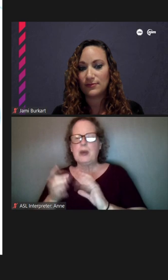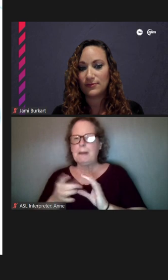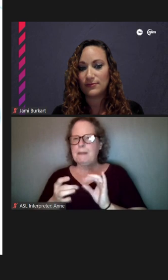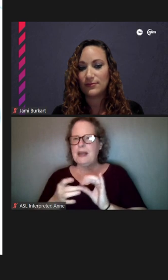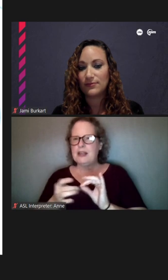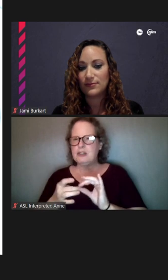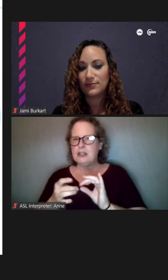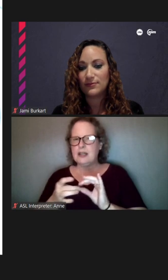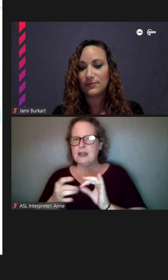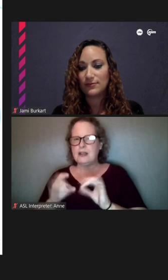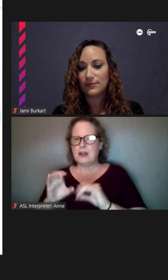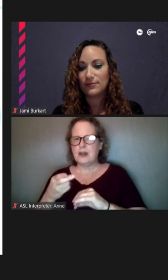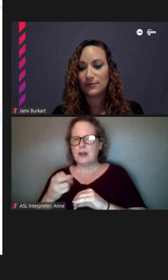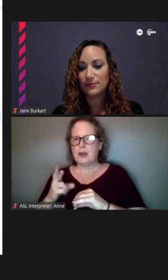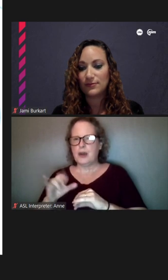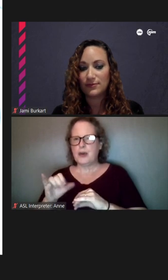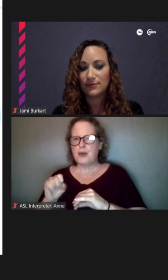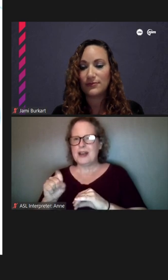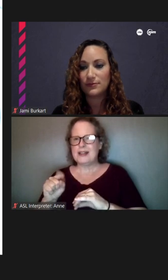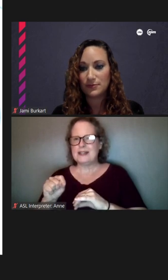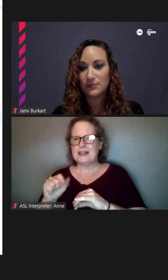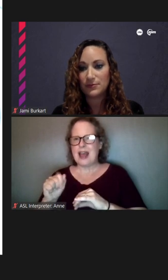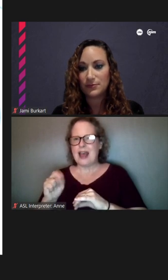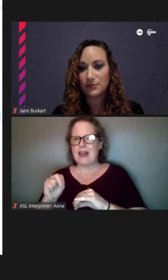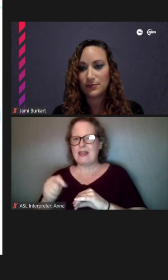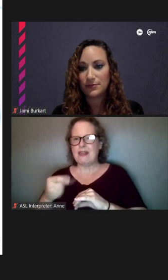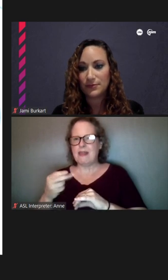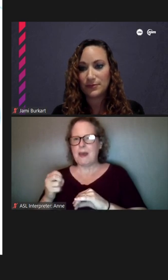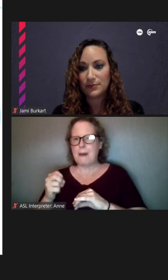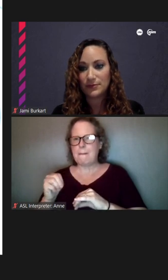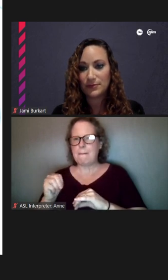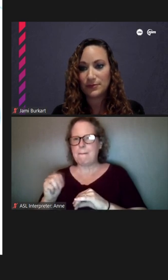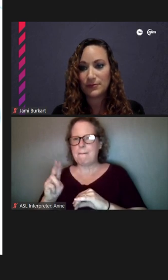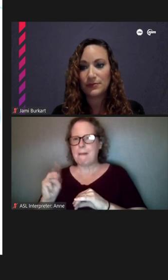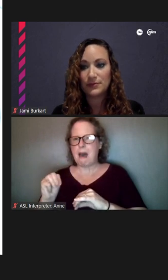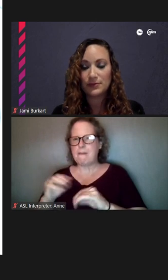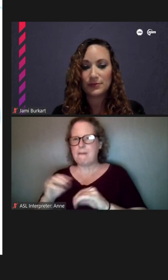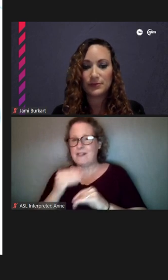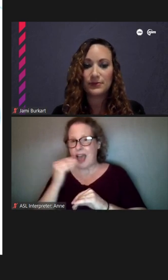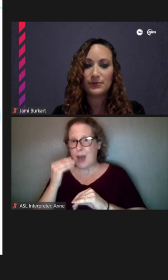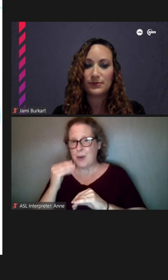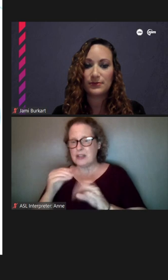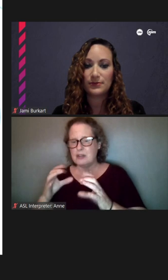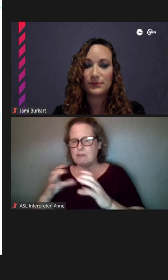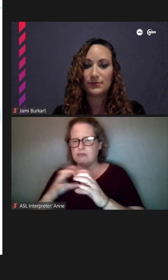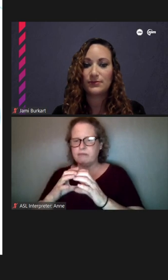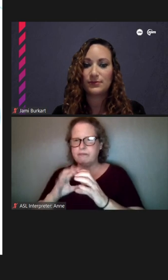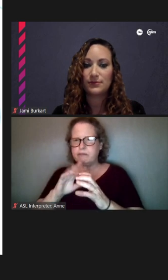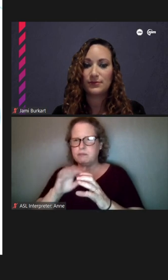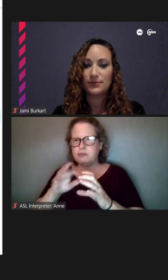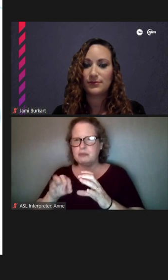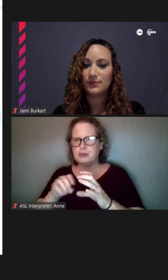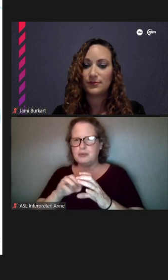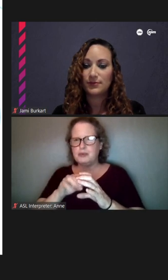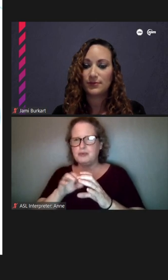Those are definitely out especially around the Lunar New Year on the street because the businesses will display that in their storefront,